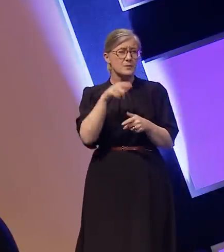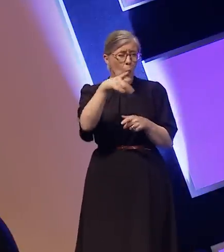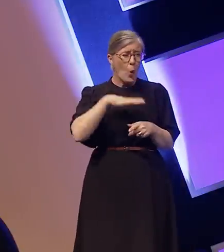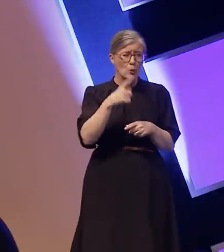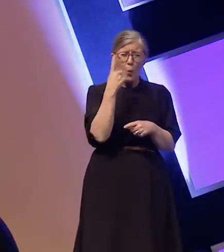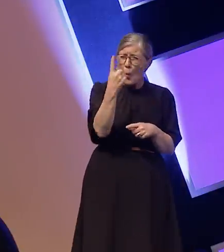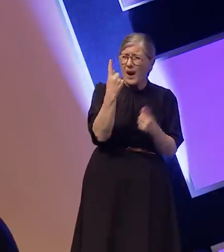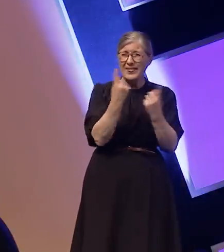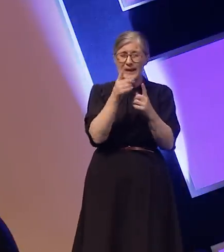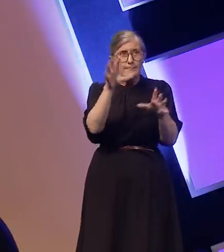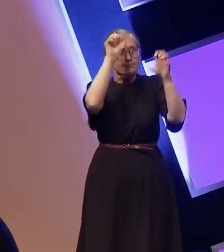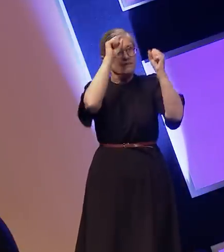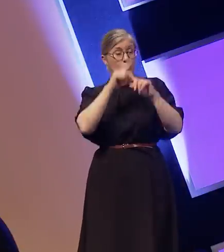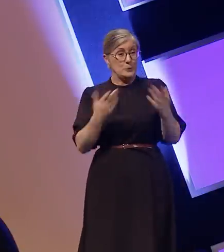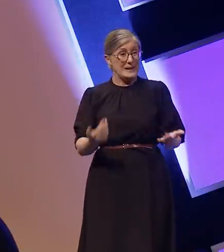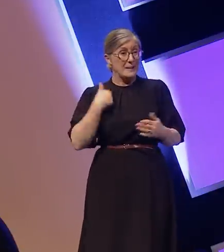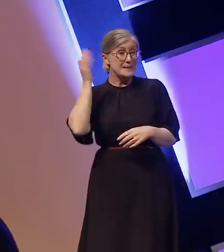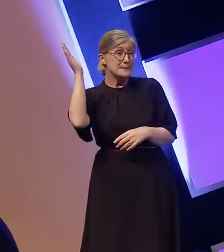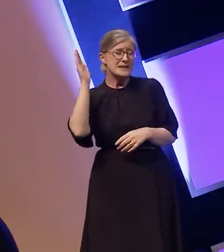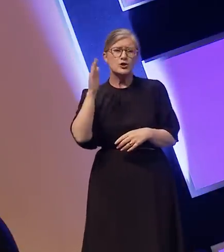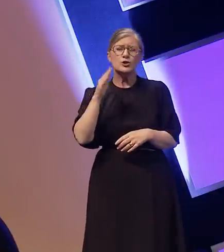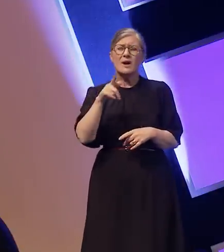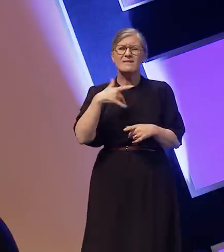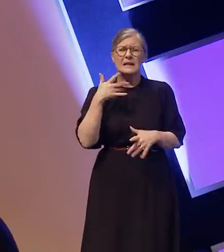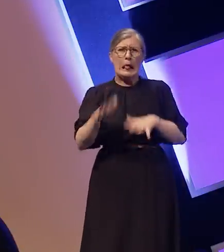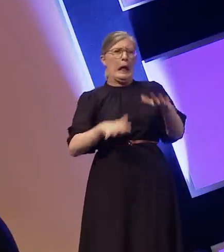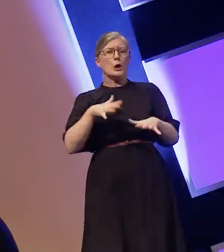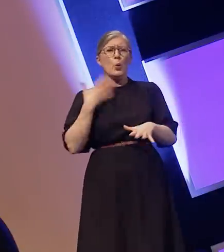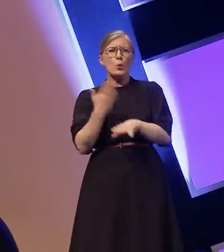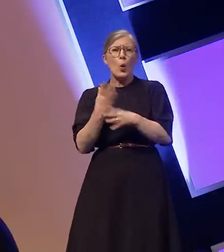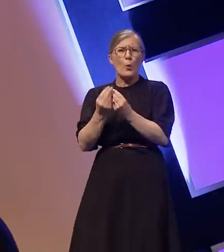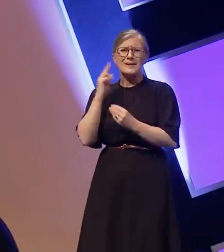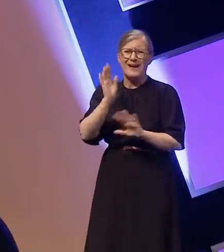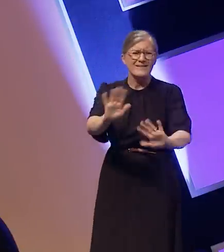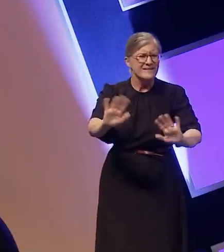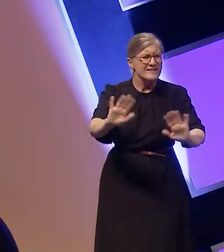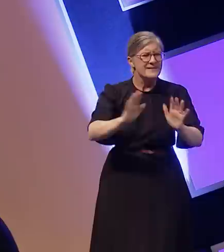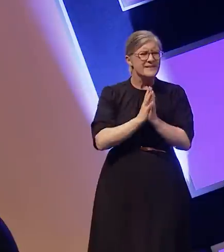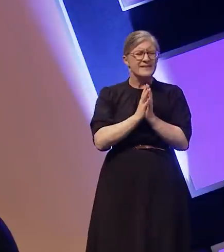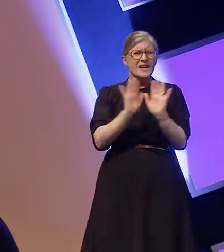working with deaf people, that is the last thing we want to happen. It's okay to make mistakes